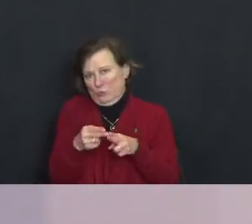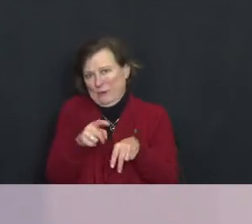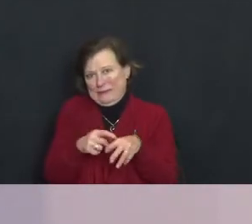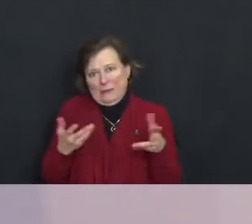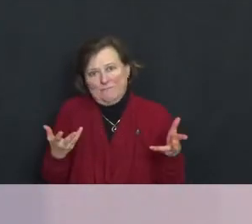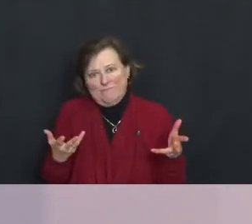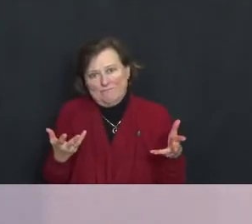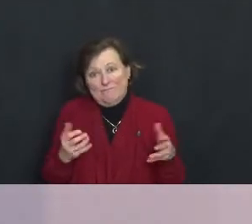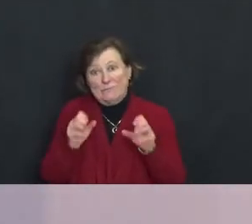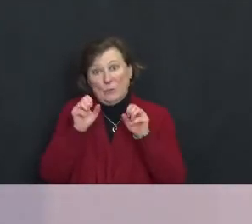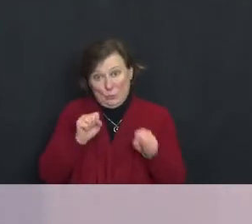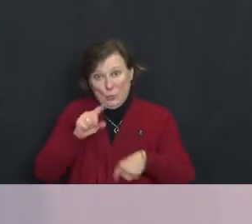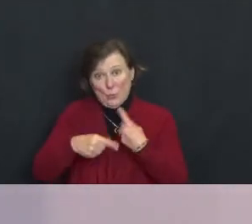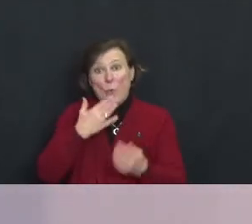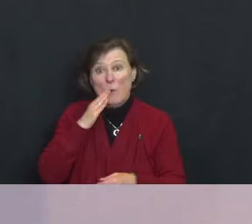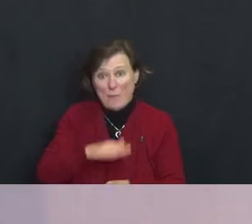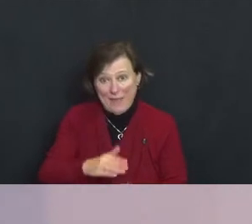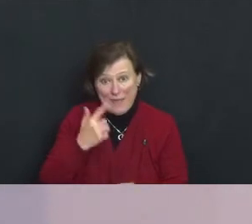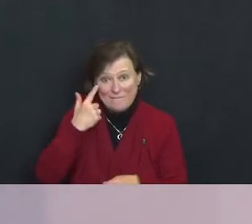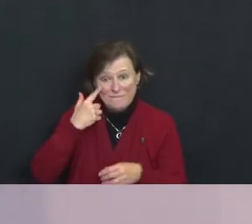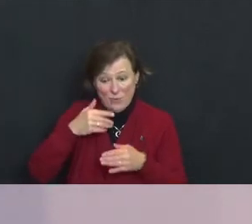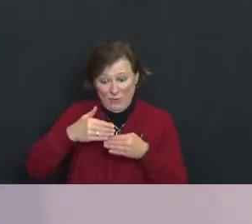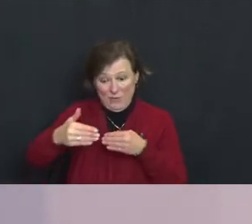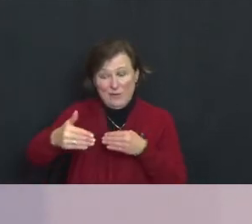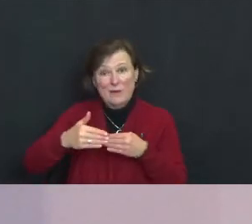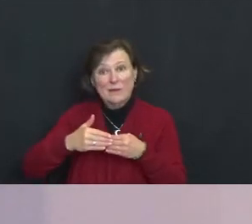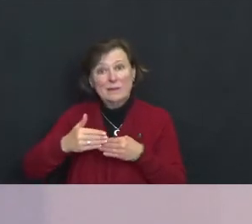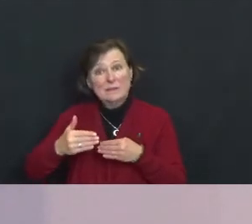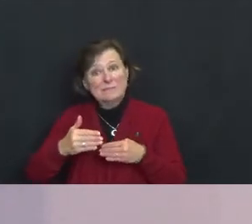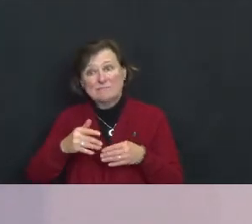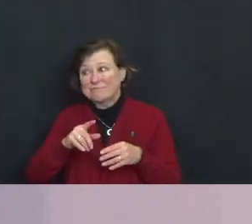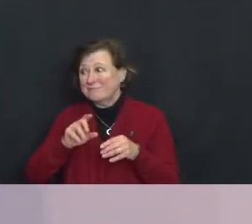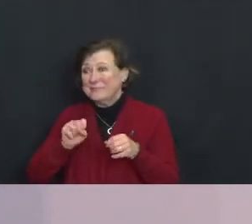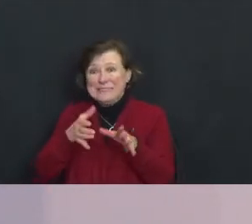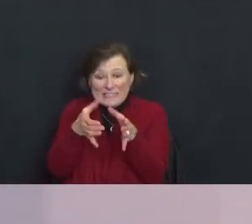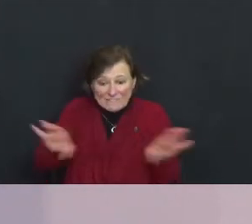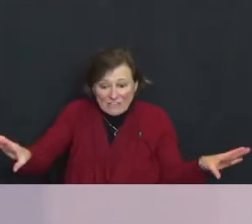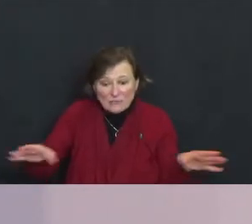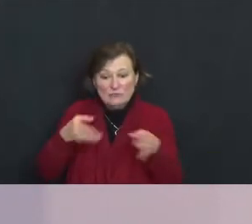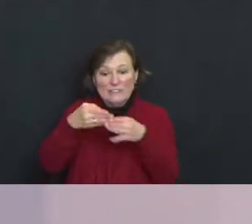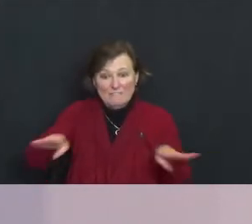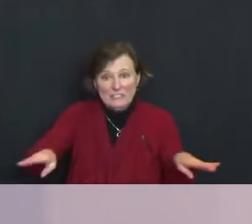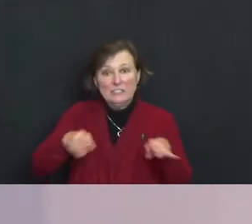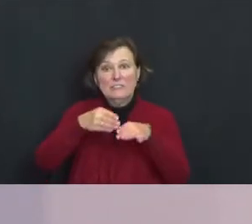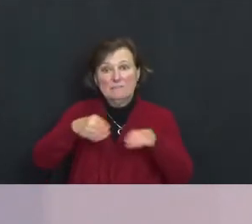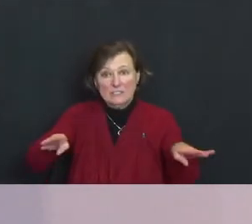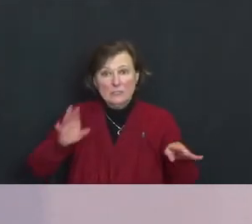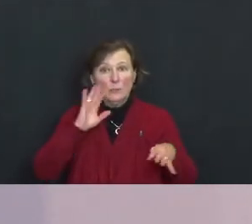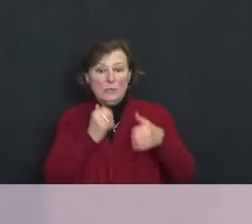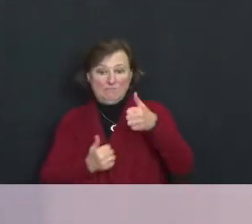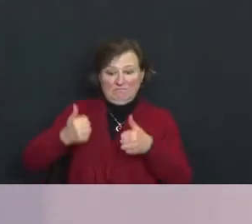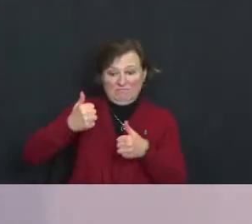It could go badly for a time as the forces of division and discord gain the upper hand.